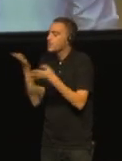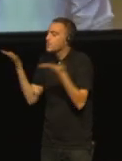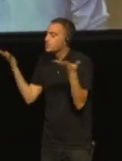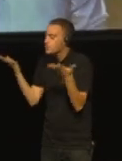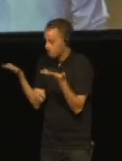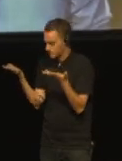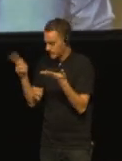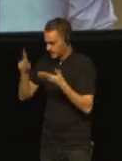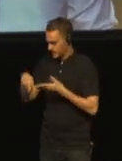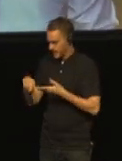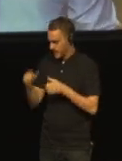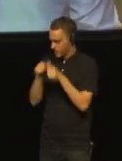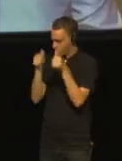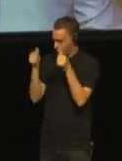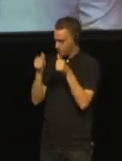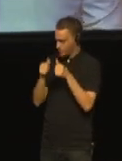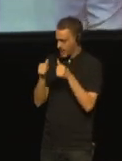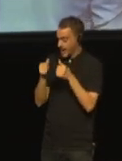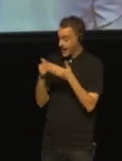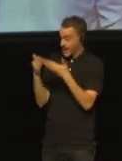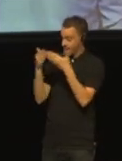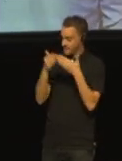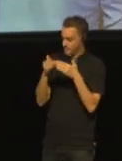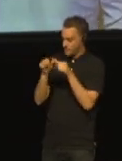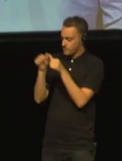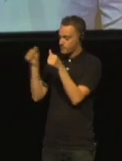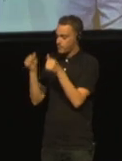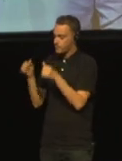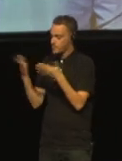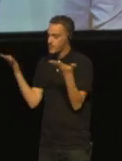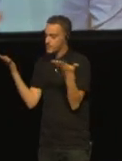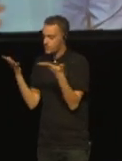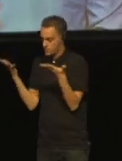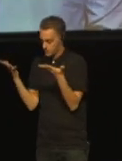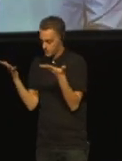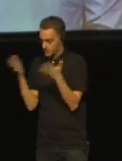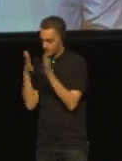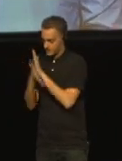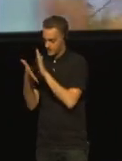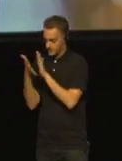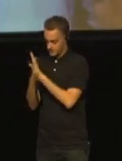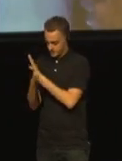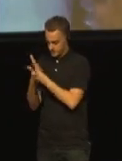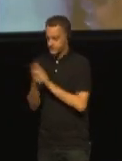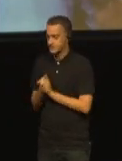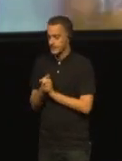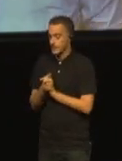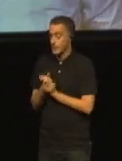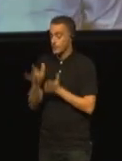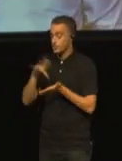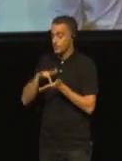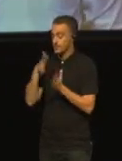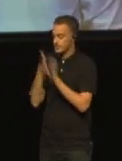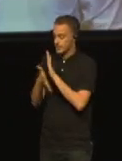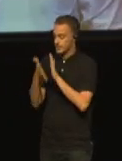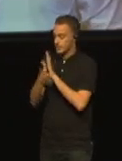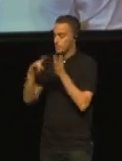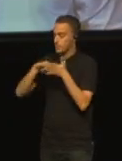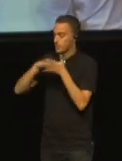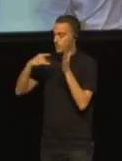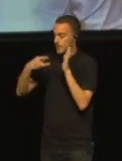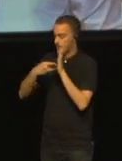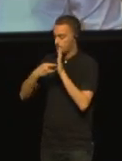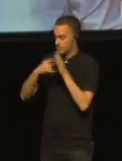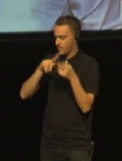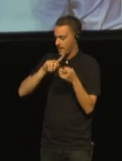Because sometimes there are projects with reports of 700 pages that no one reads.